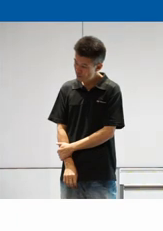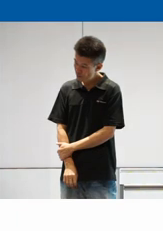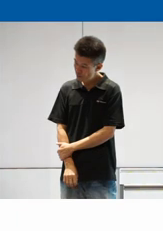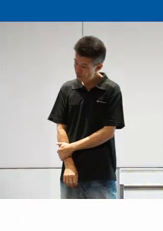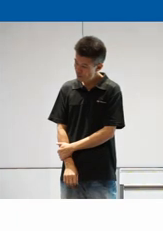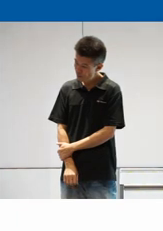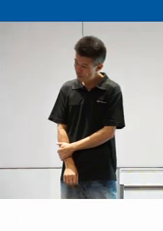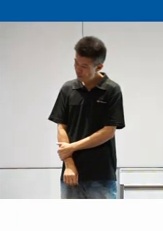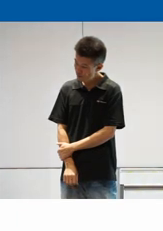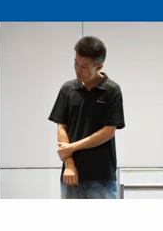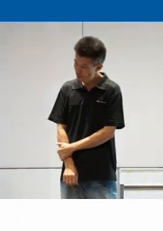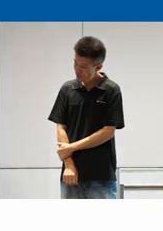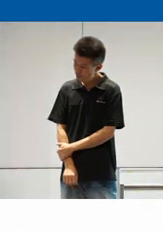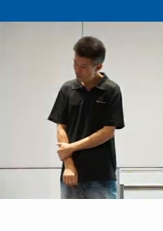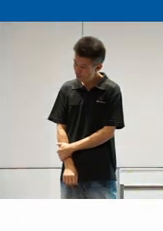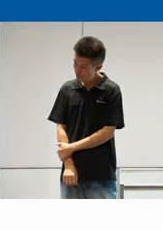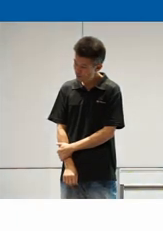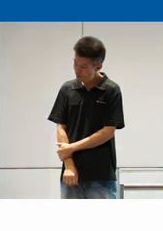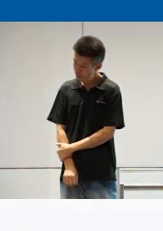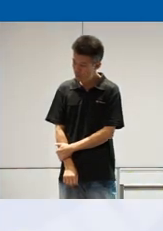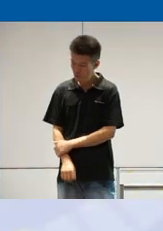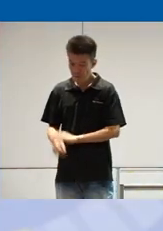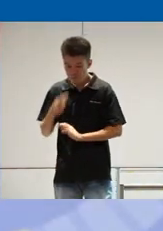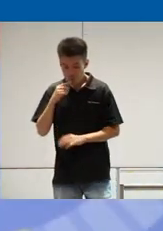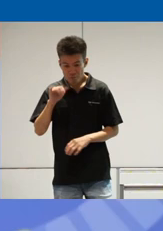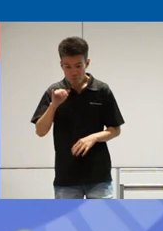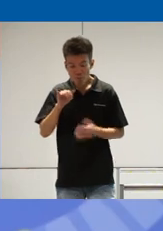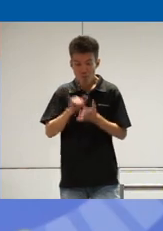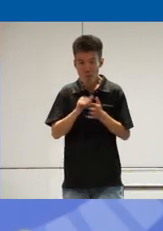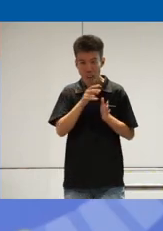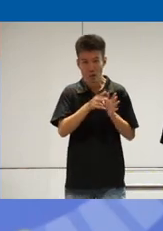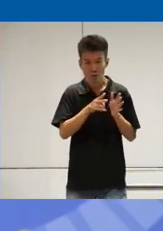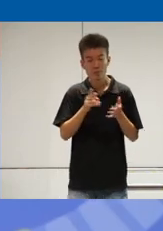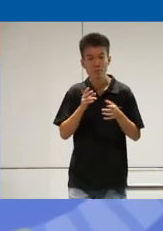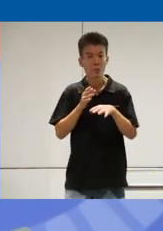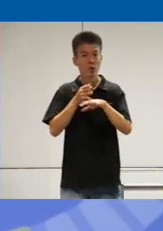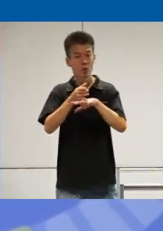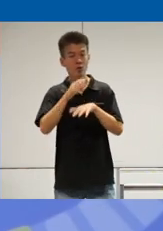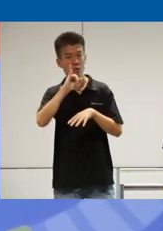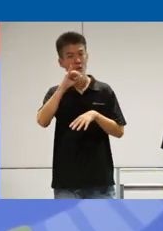like to see me do a playthrough of the game yeah and that video across Instagram and Tik Tok has